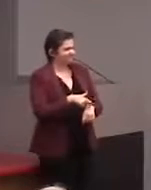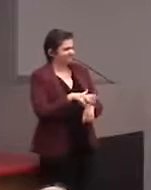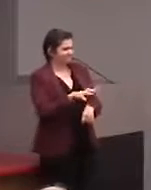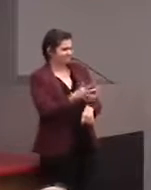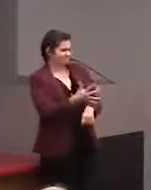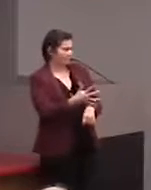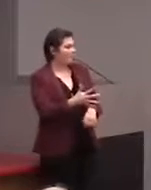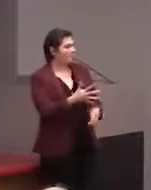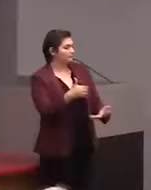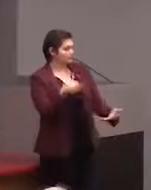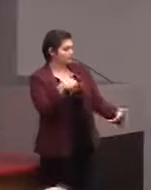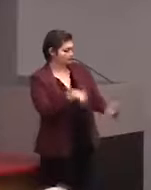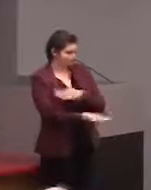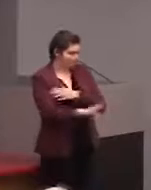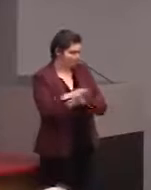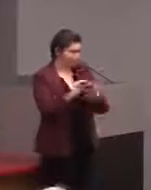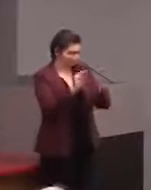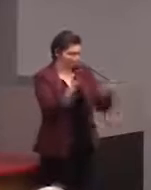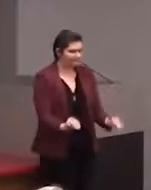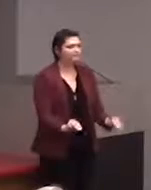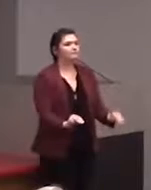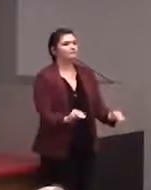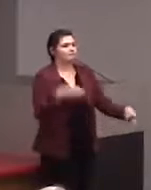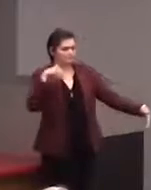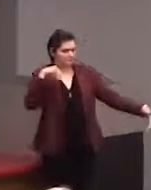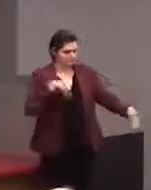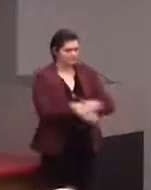from time to time and some of them